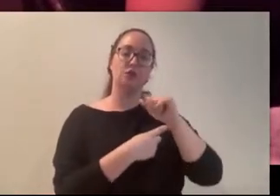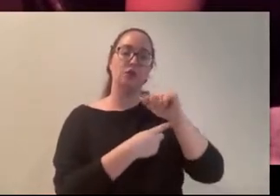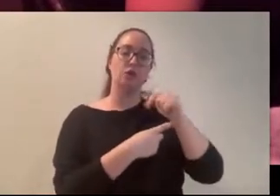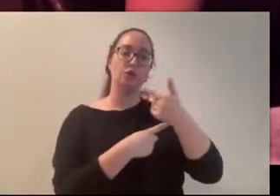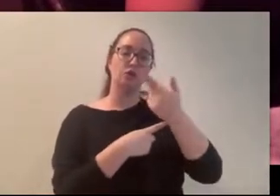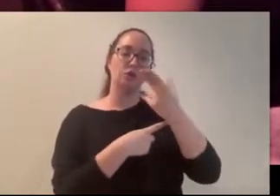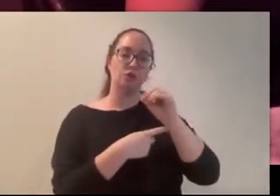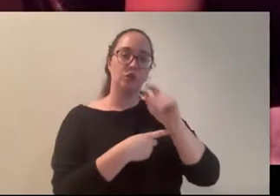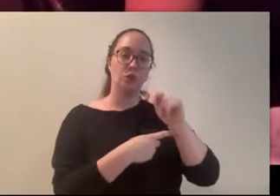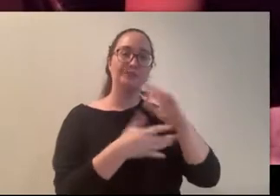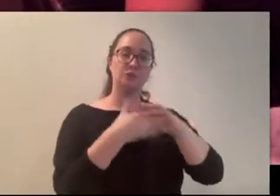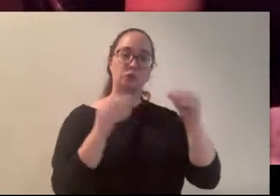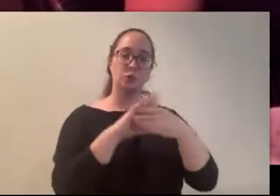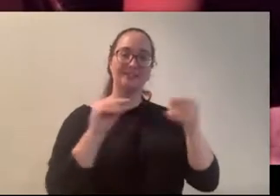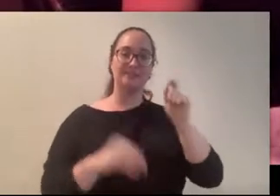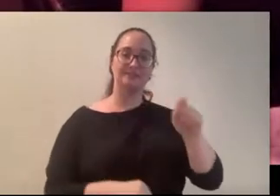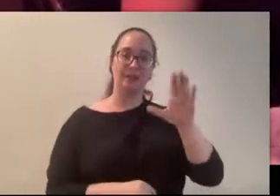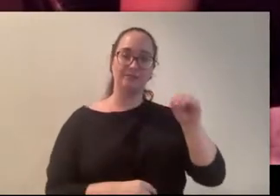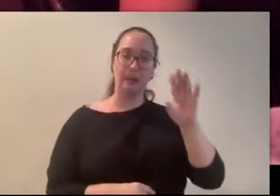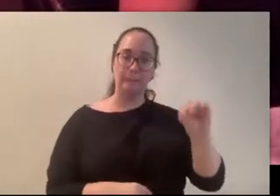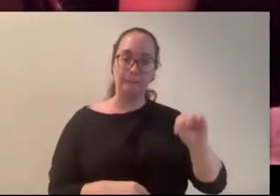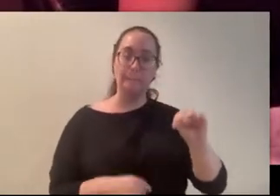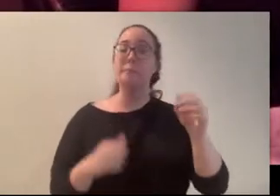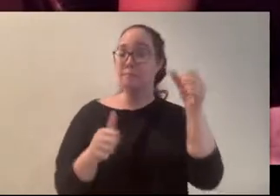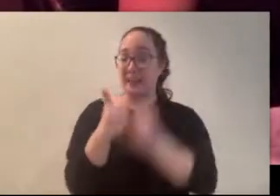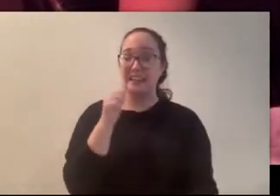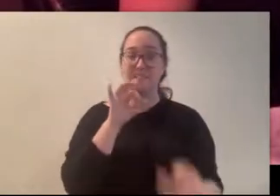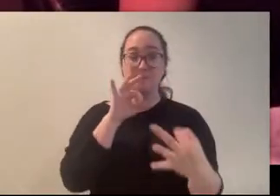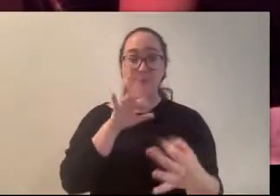please let me know. Also, we have another announcement but that's going to be saved